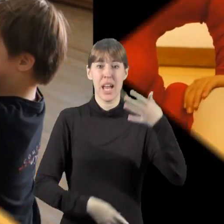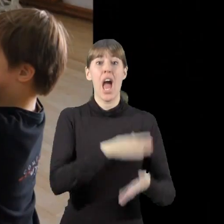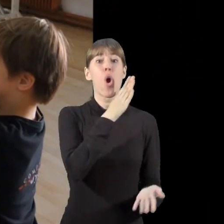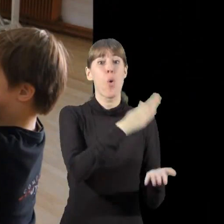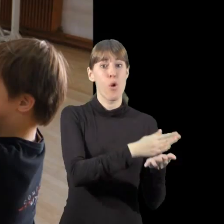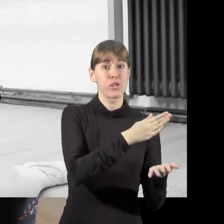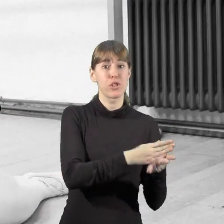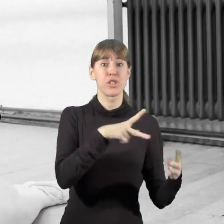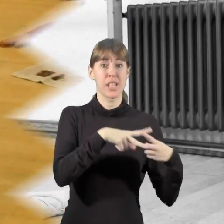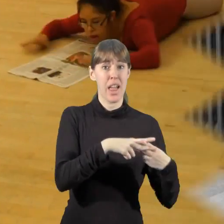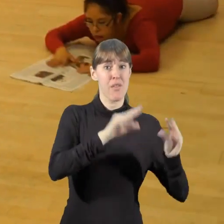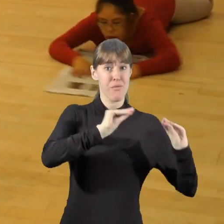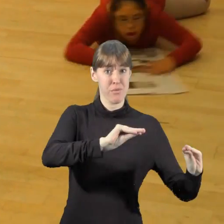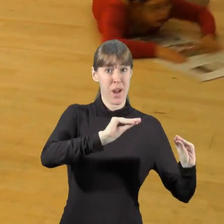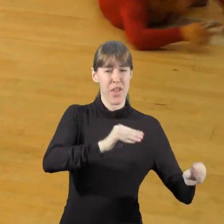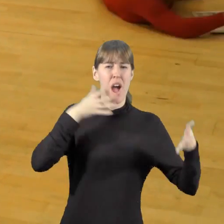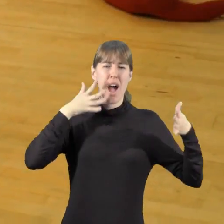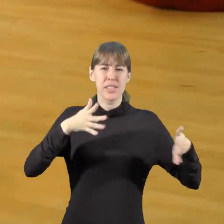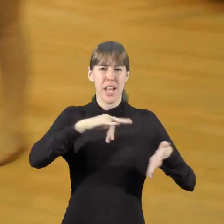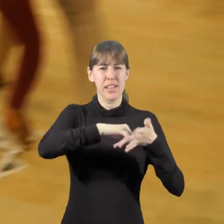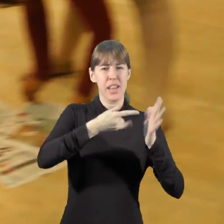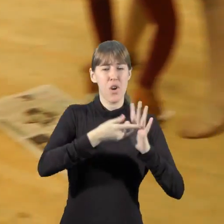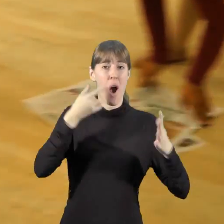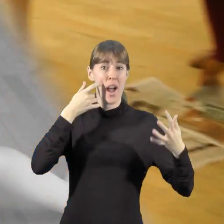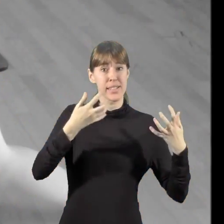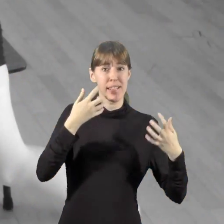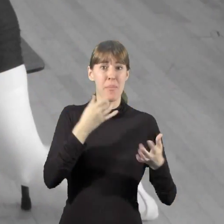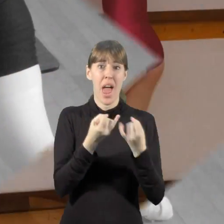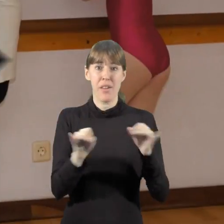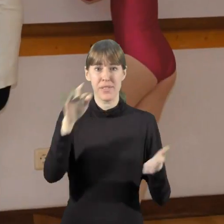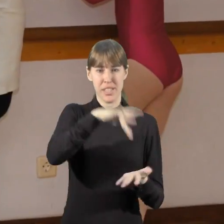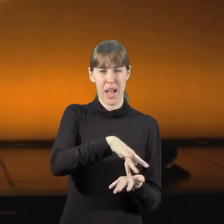Courses, workshops, artistic and technical advice for festivals,